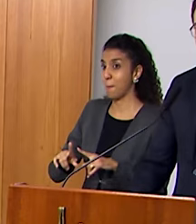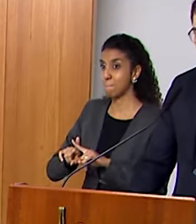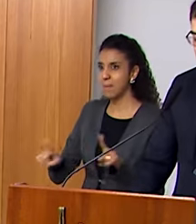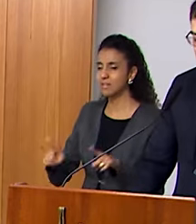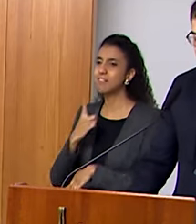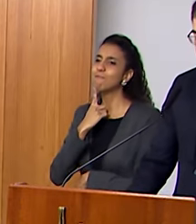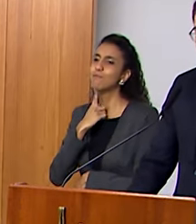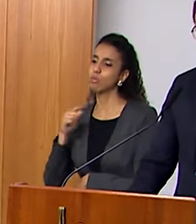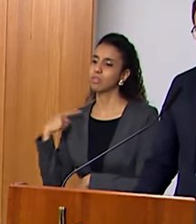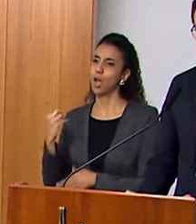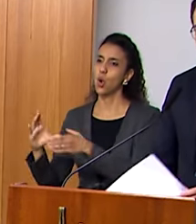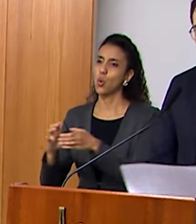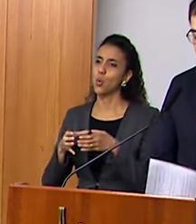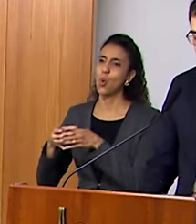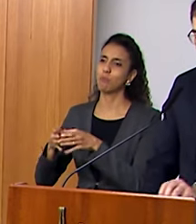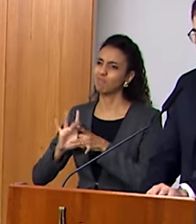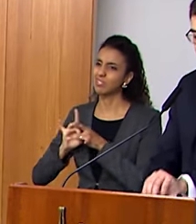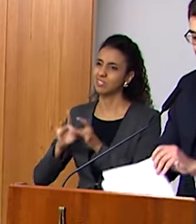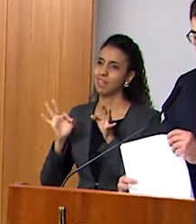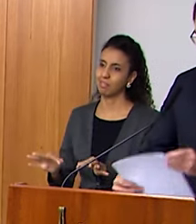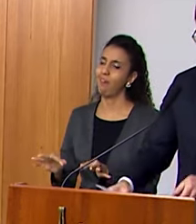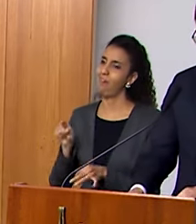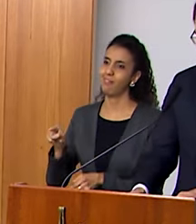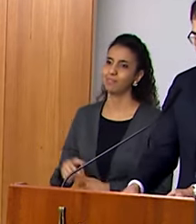to get it right is greater. Thank you very much.